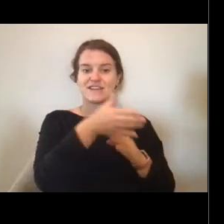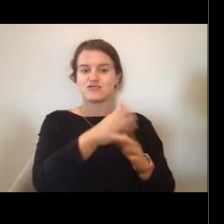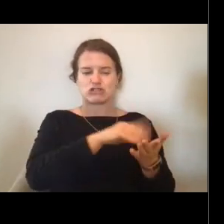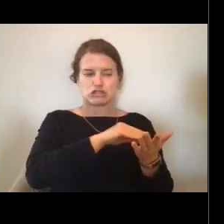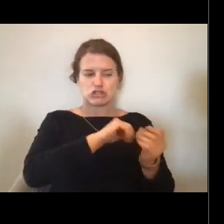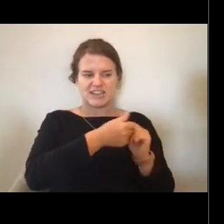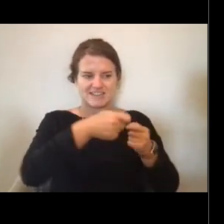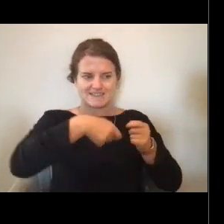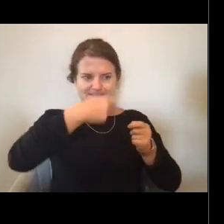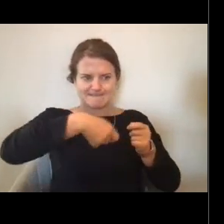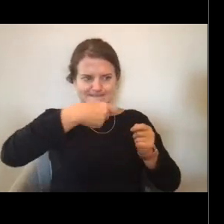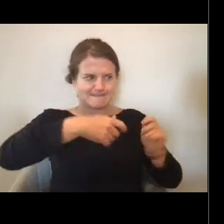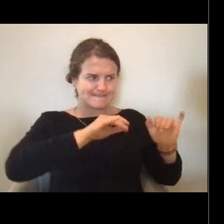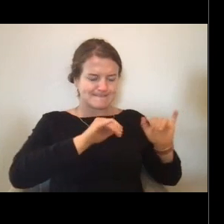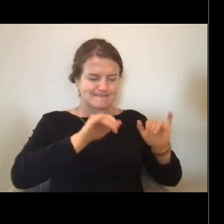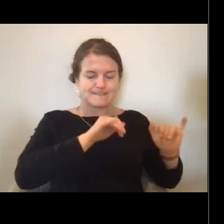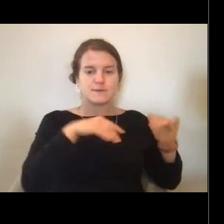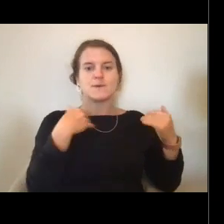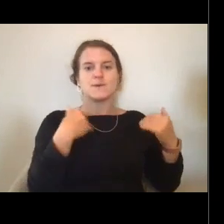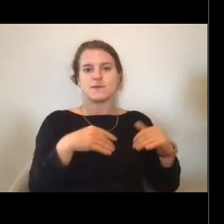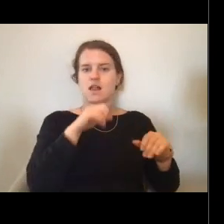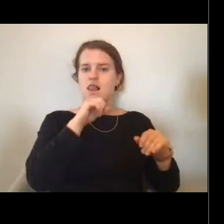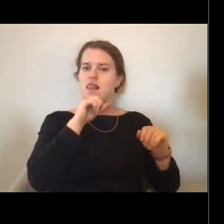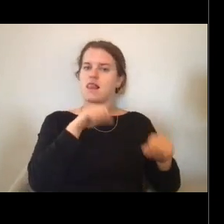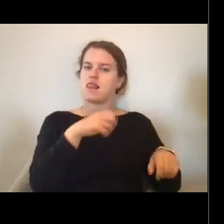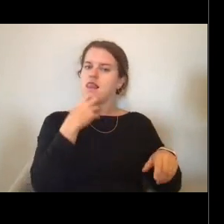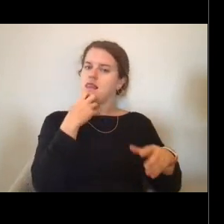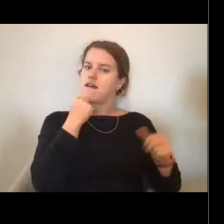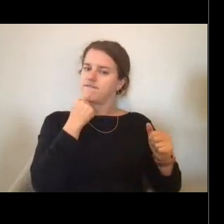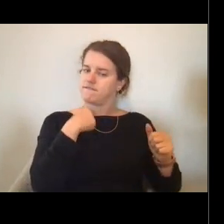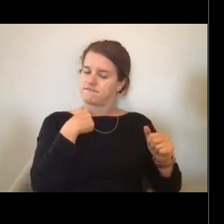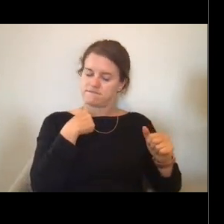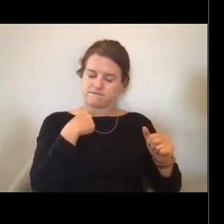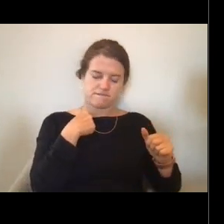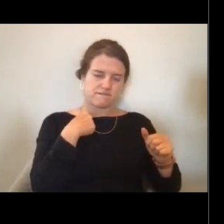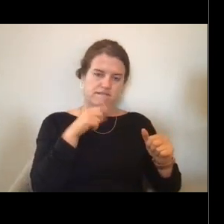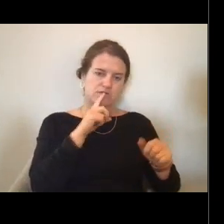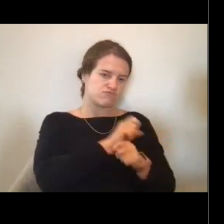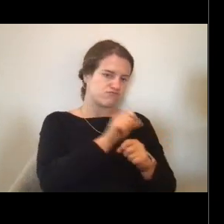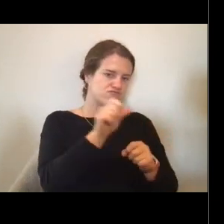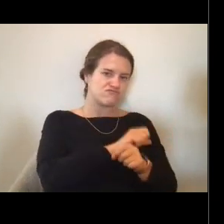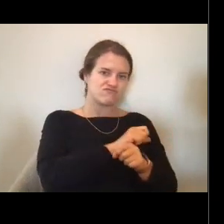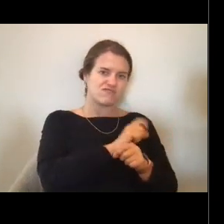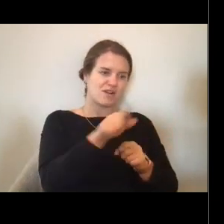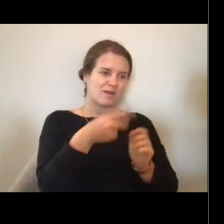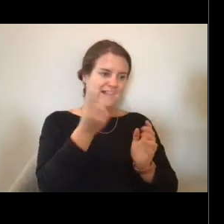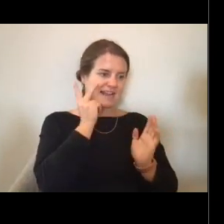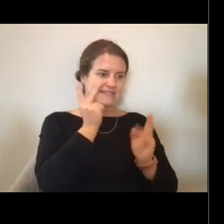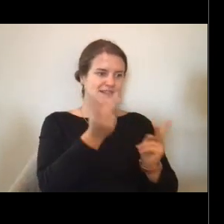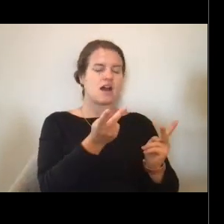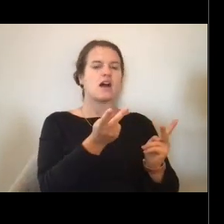And I loved it. In fact, I loved it so much that I knew I definitely wanted to come back